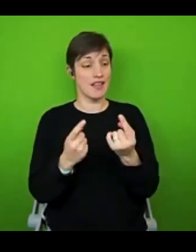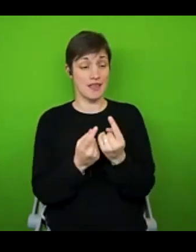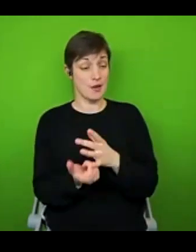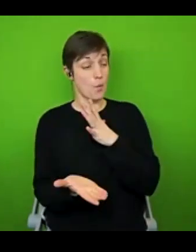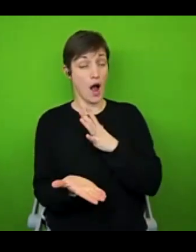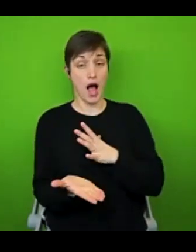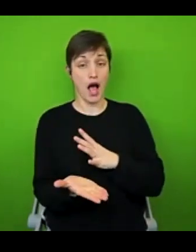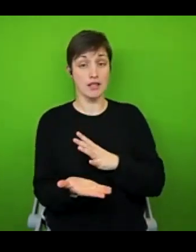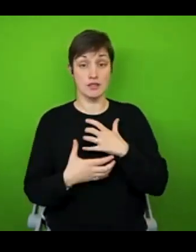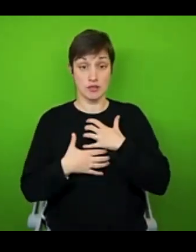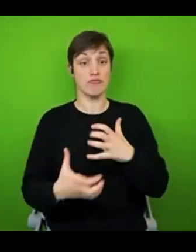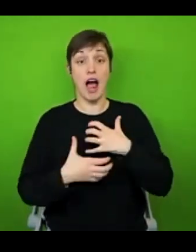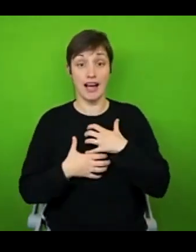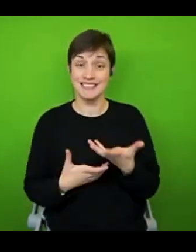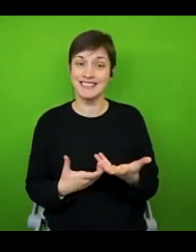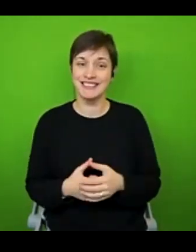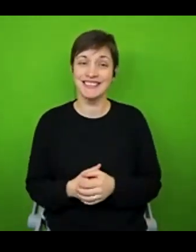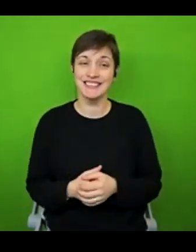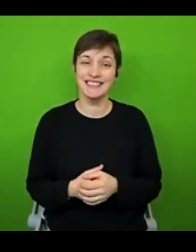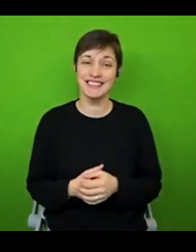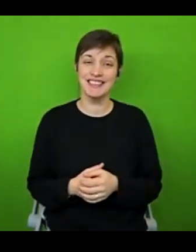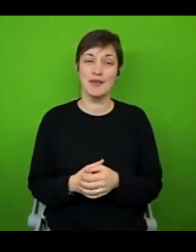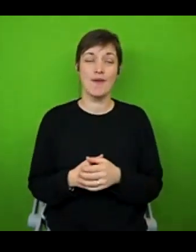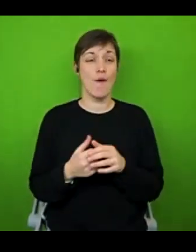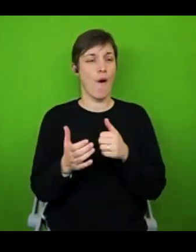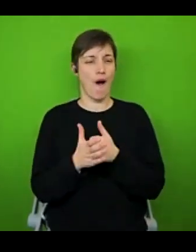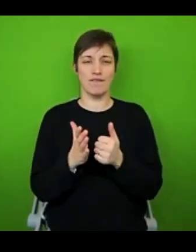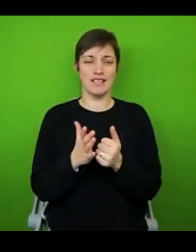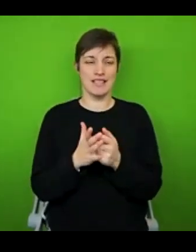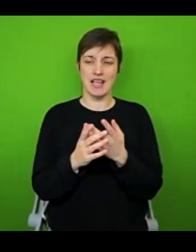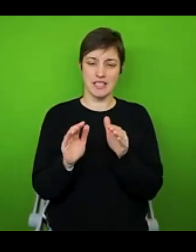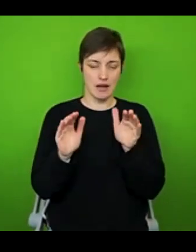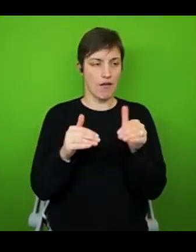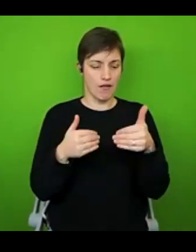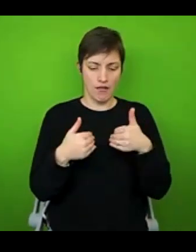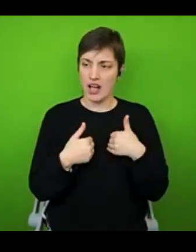you. And again, that's often a byproduct of having things channelled into your head from the world around you and